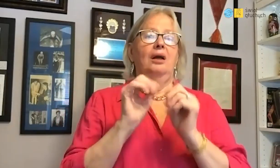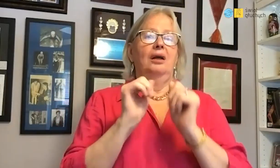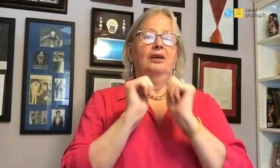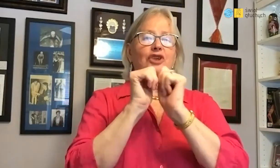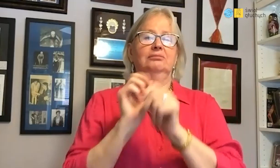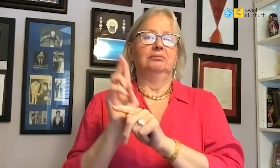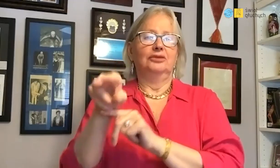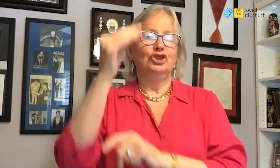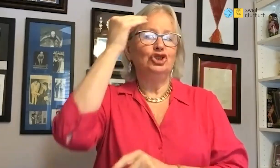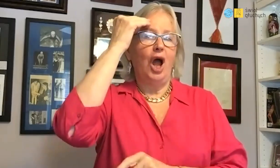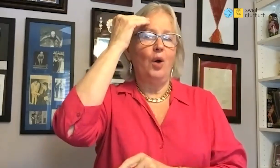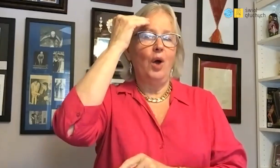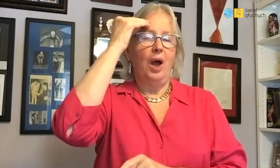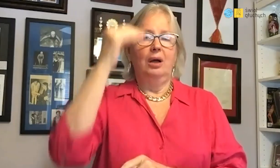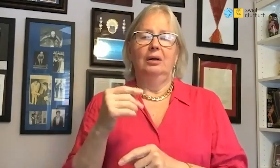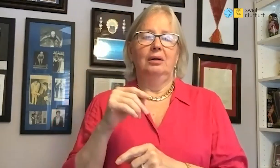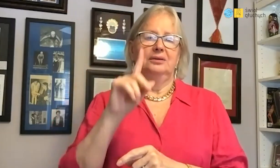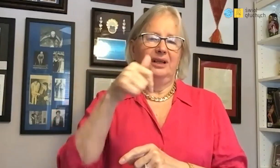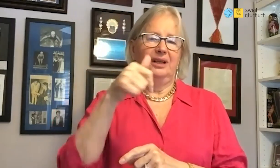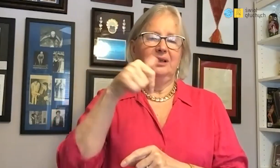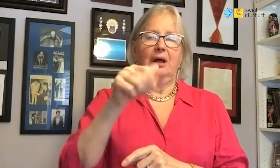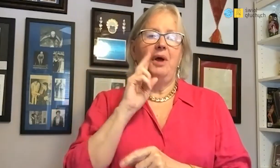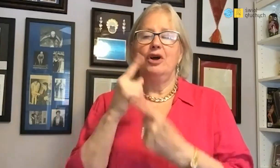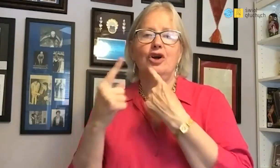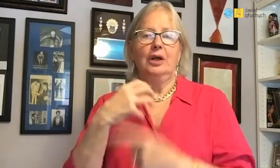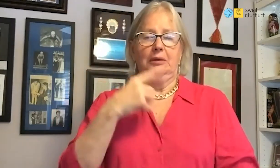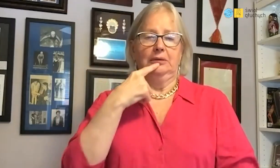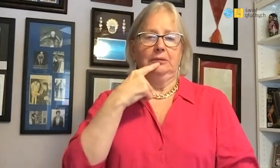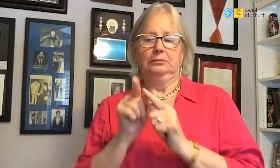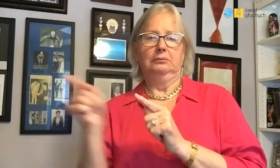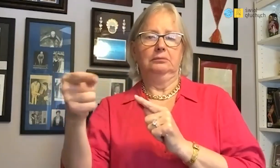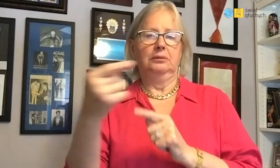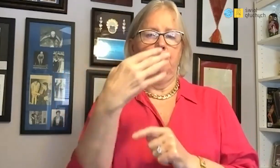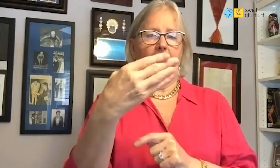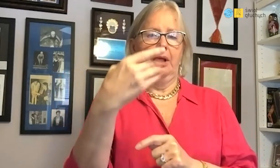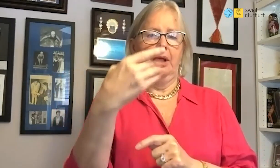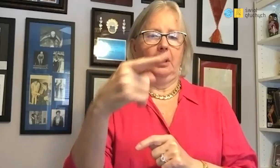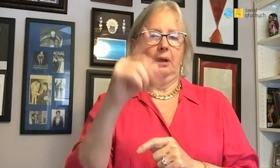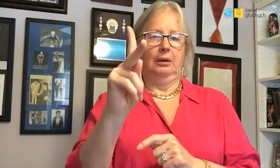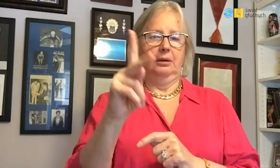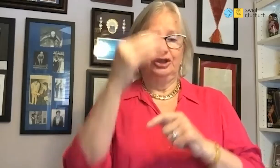In September, when school began, after talking to the director mother led me to MDK –